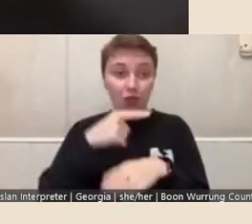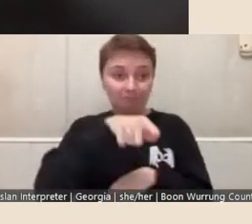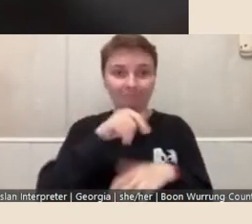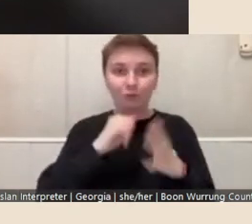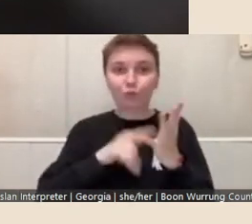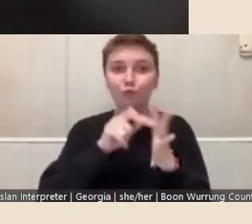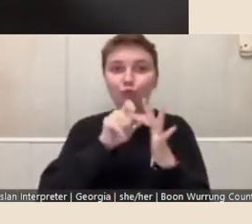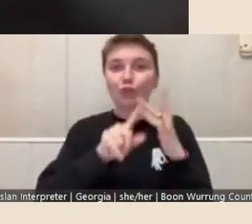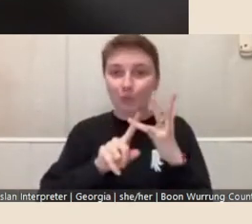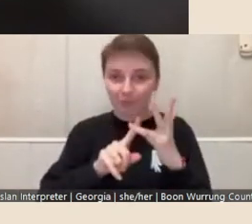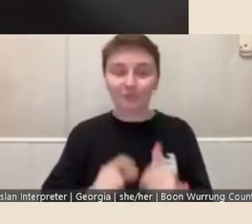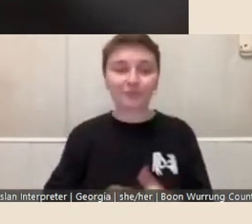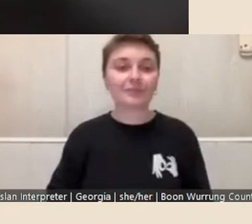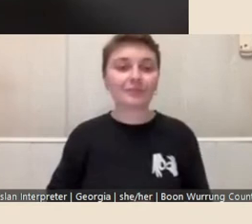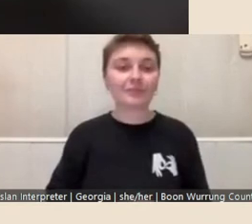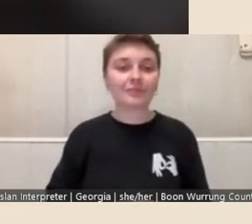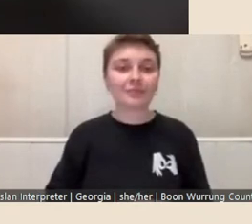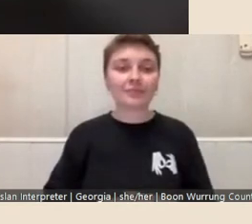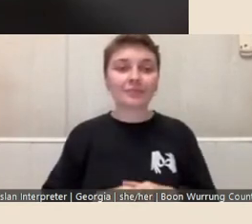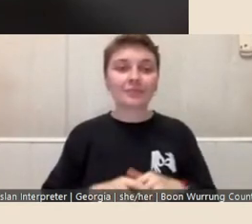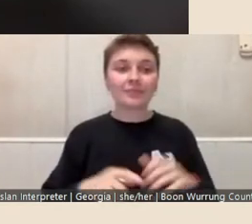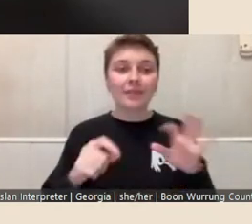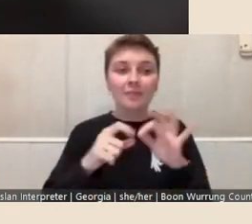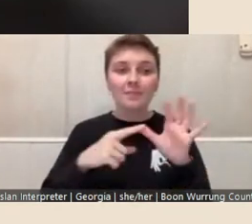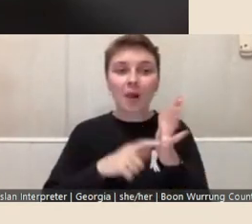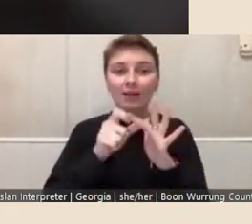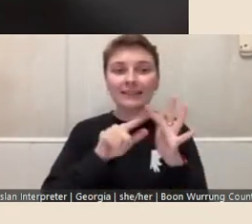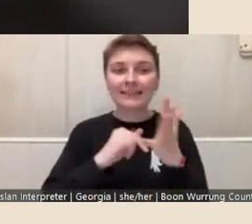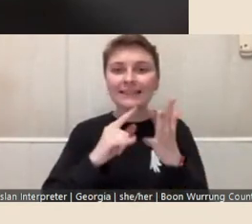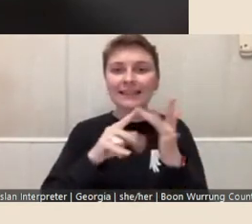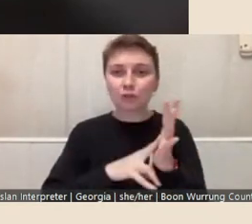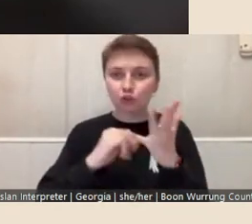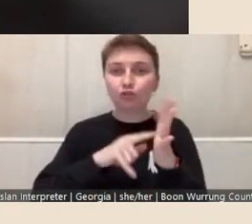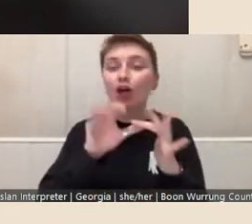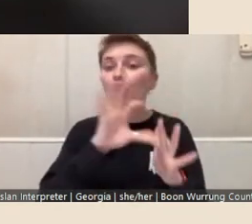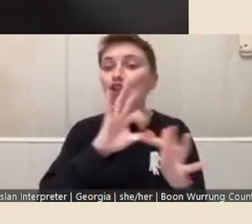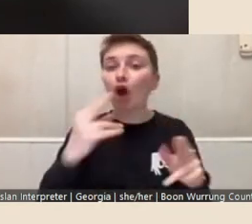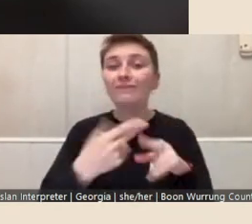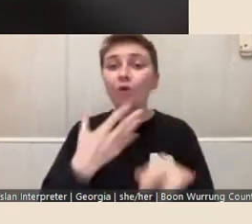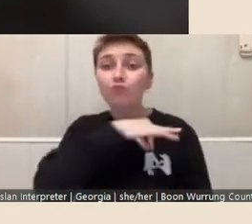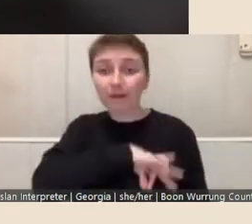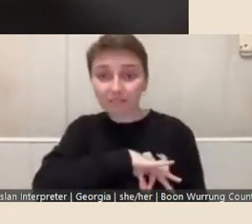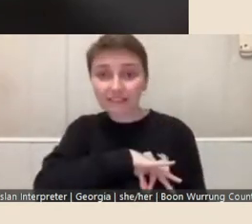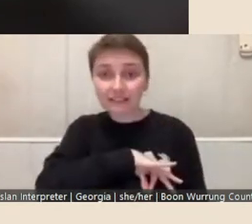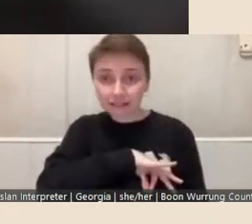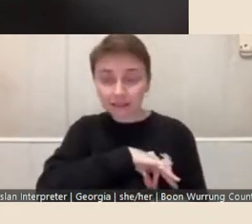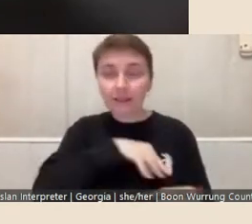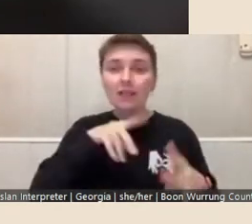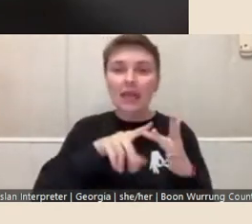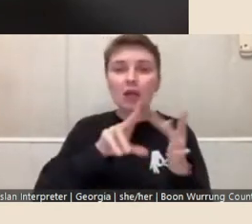Baldessin Studio is a not-for-profit incorporated association, which is run by a committee of